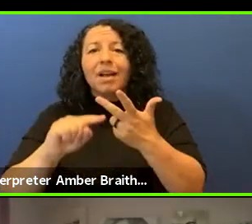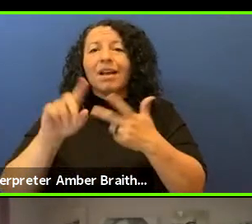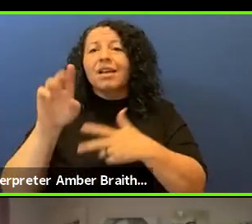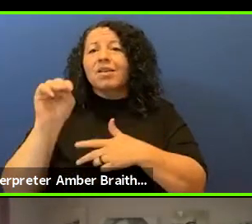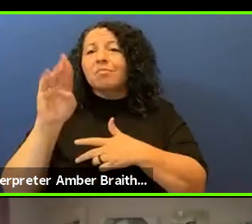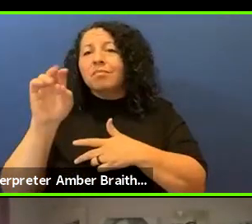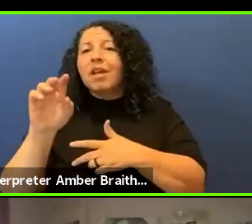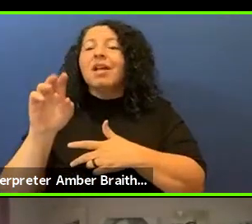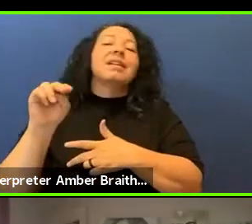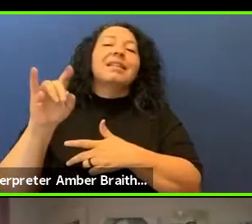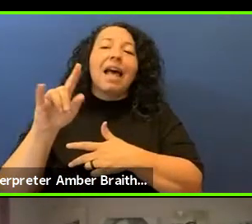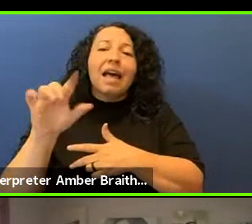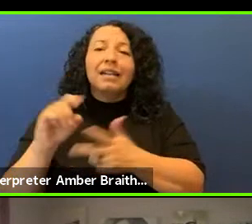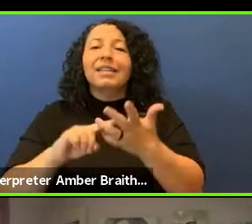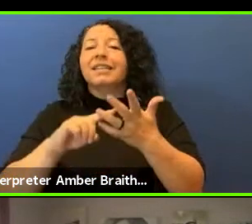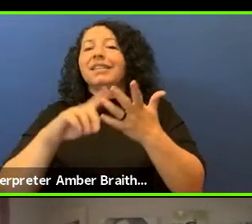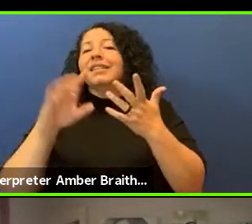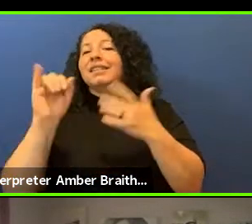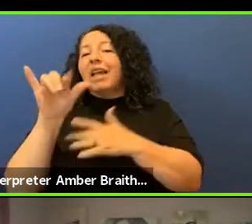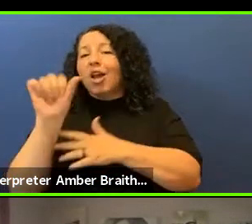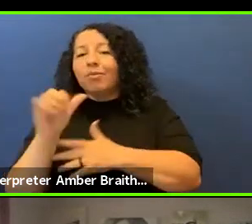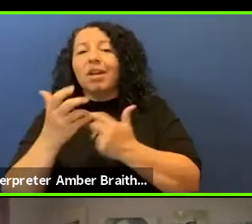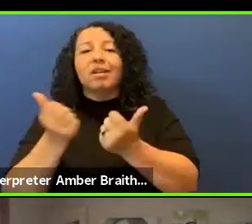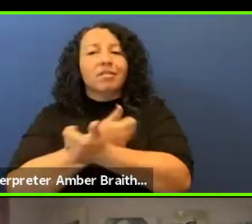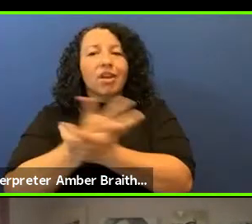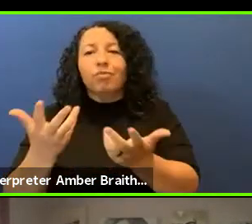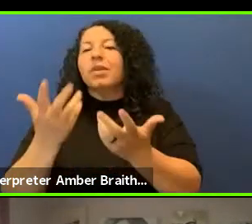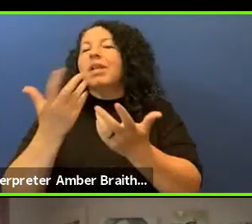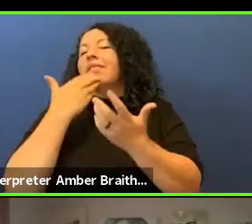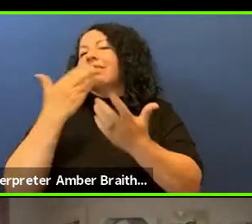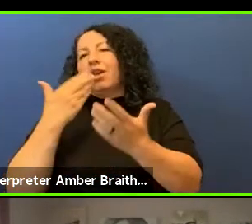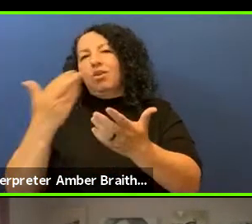for their incredible work and visions for the future. Thank you so much.